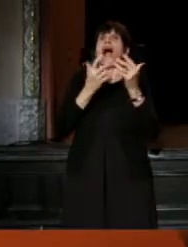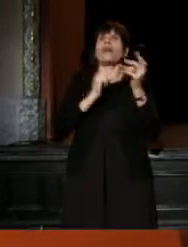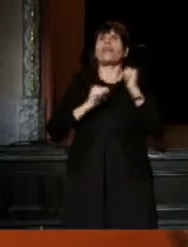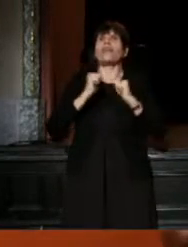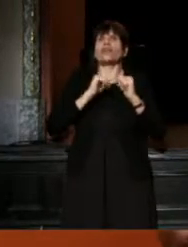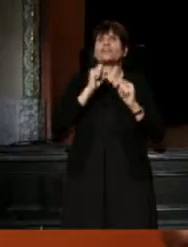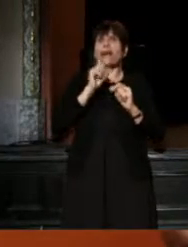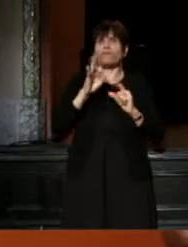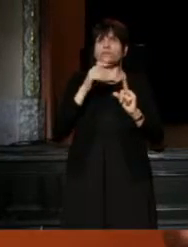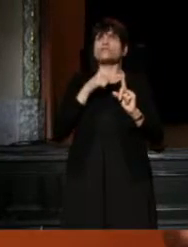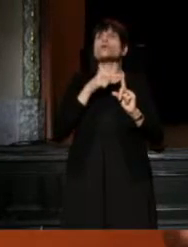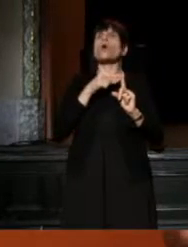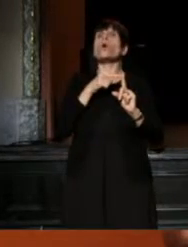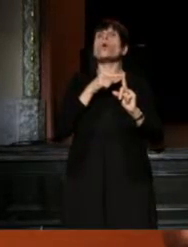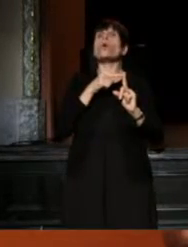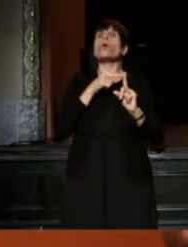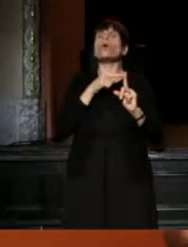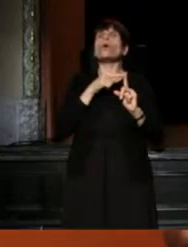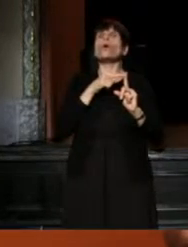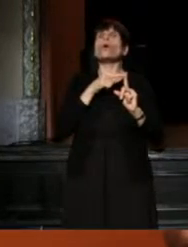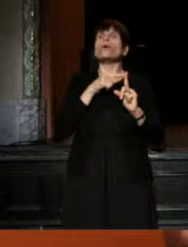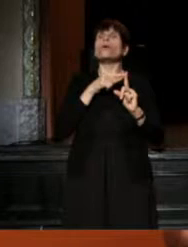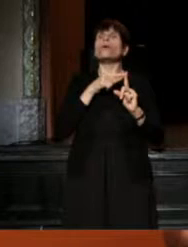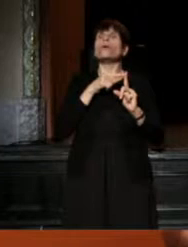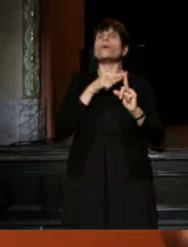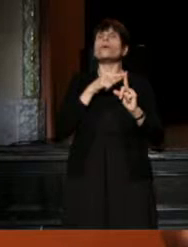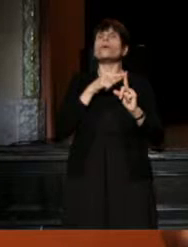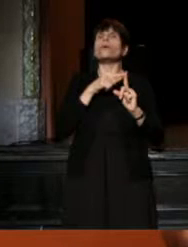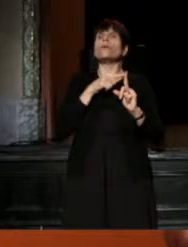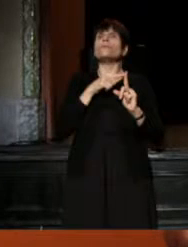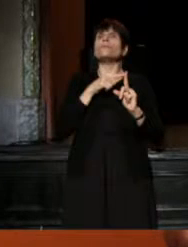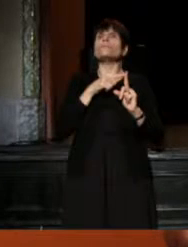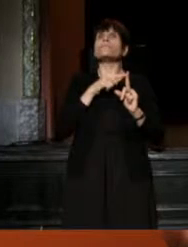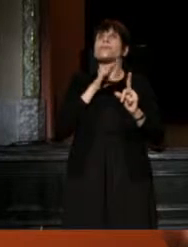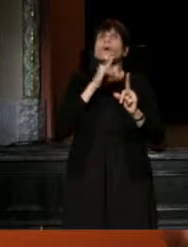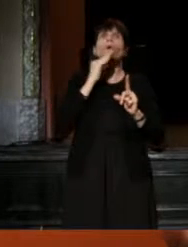She's made the rounds in her own town,